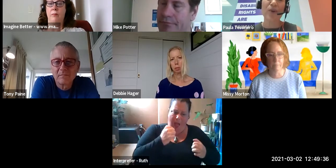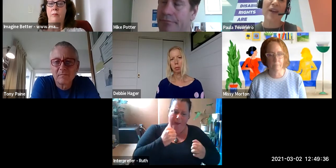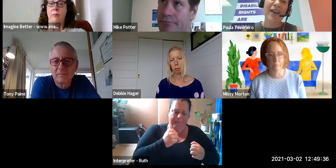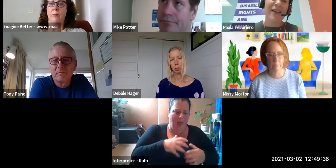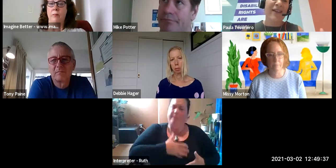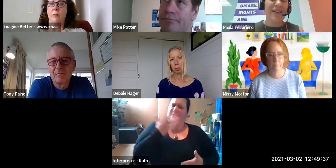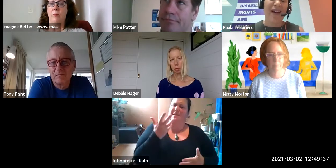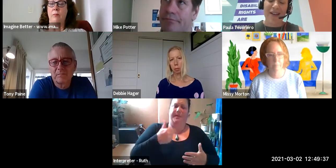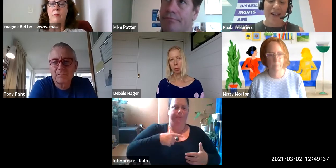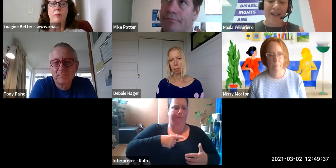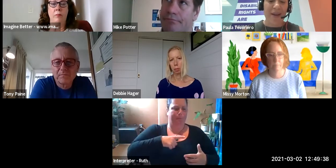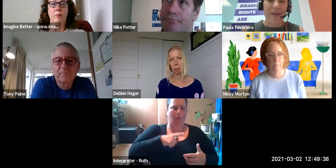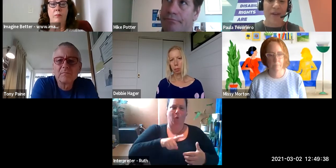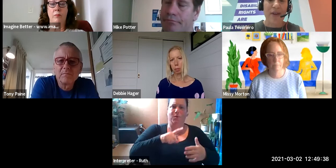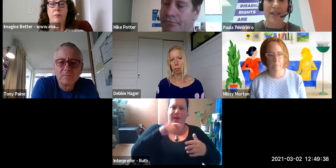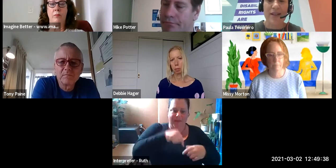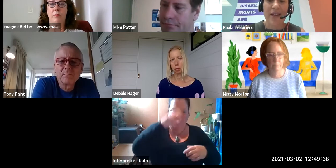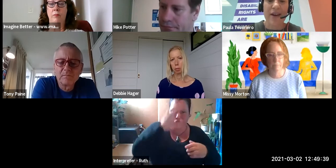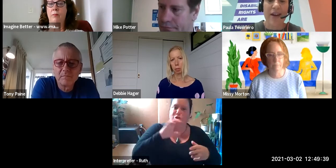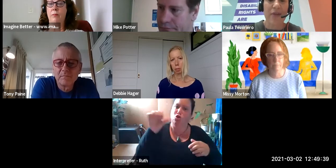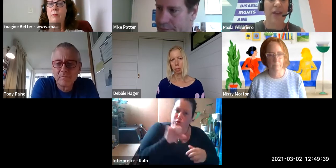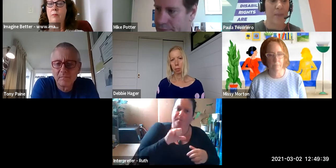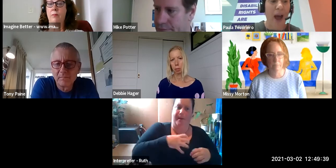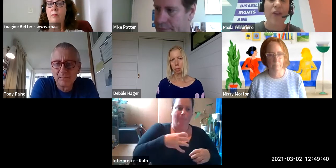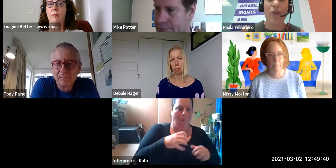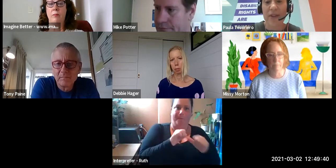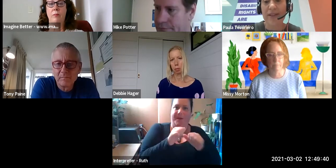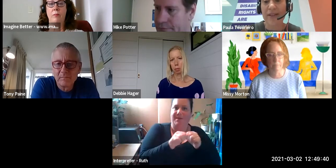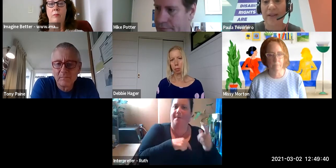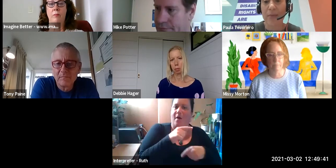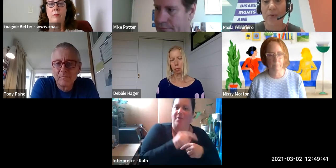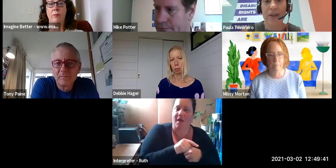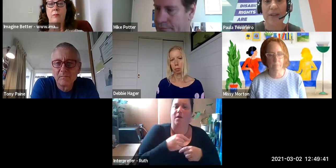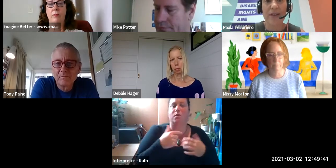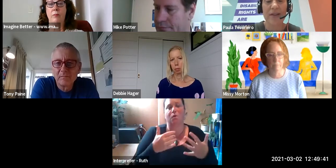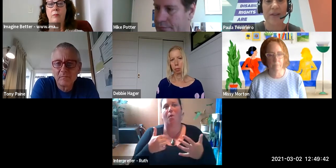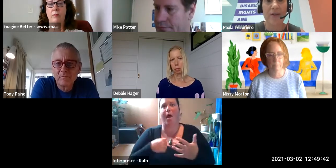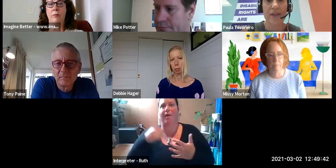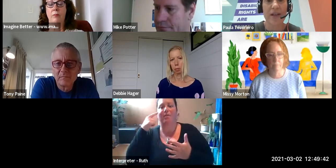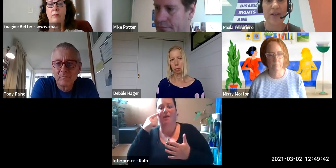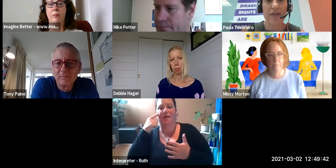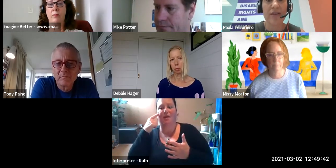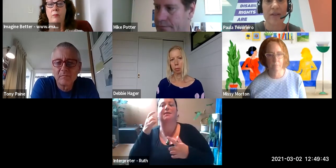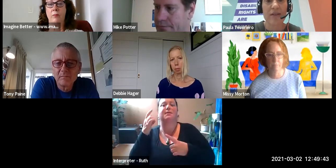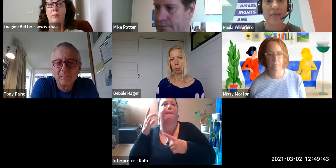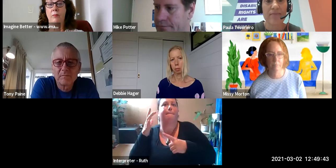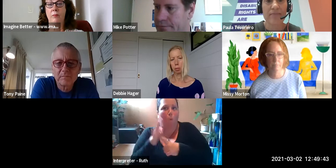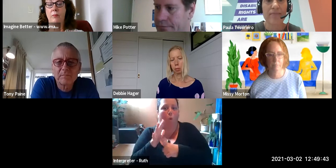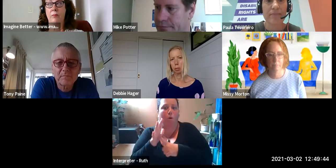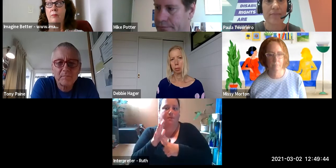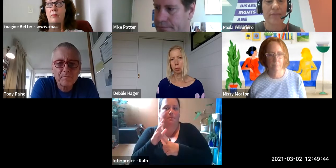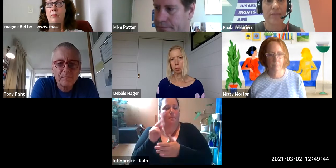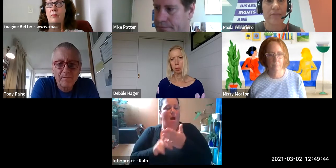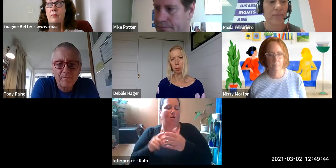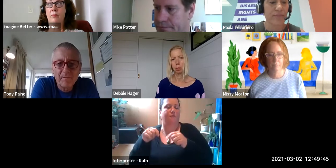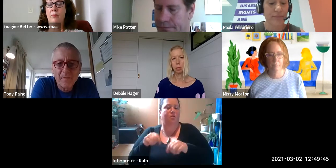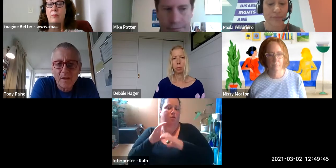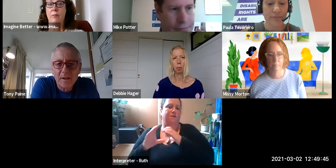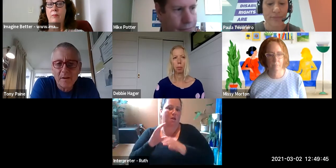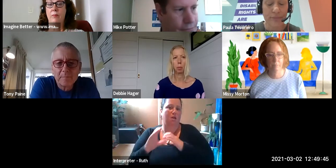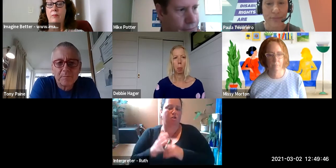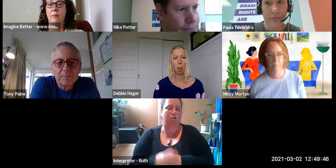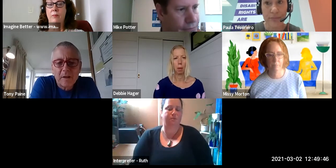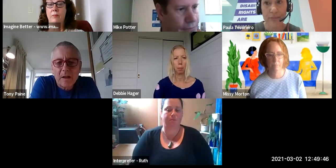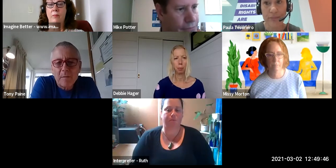So yeah I absolutely think it does carry and I think it is part of this important conversation.